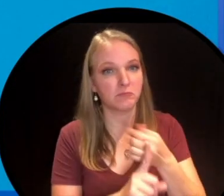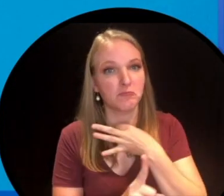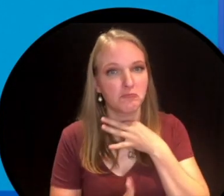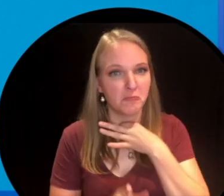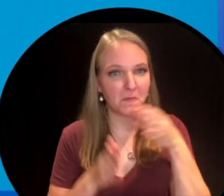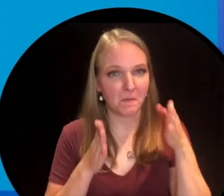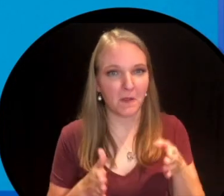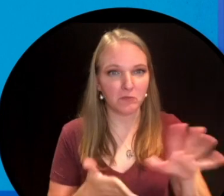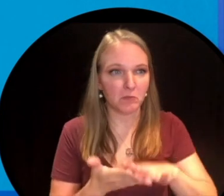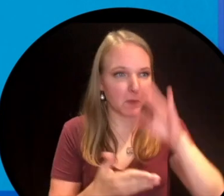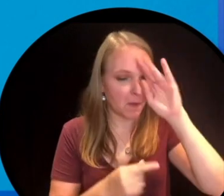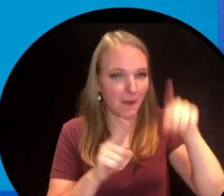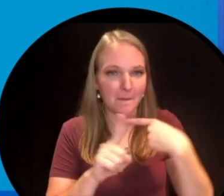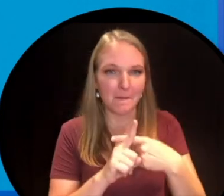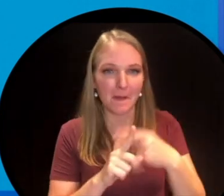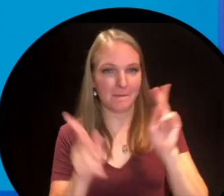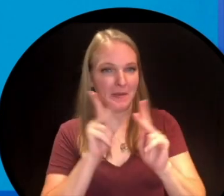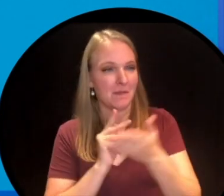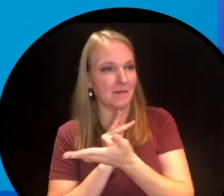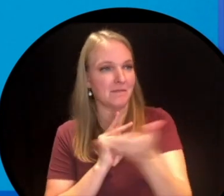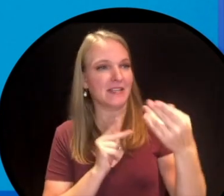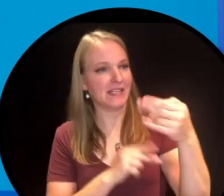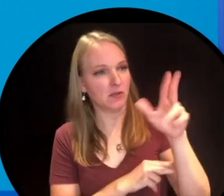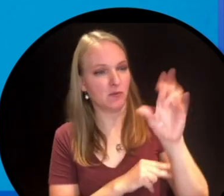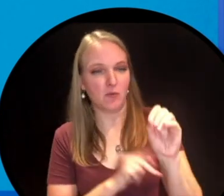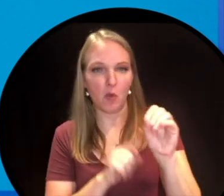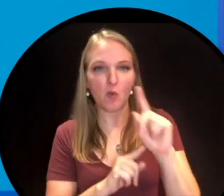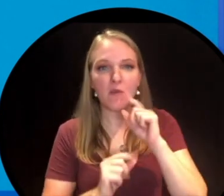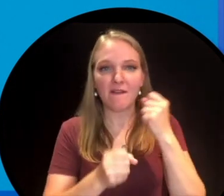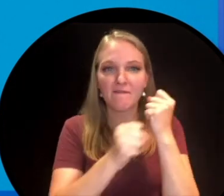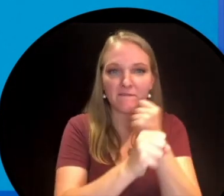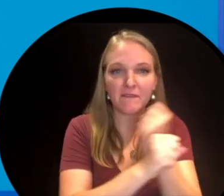She learns about heroes, people who have fought for civil rights,